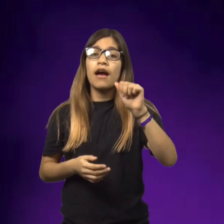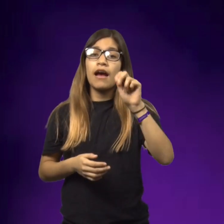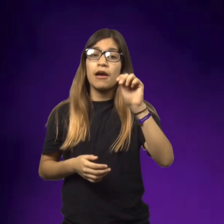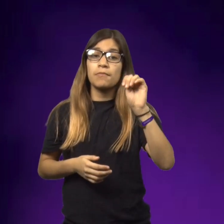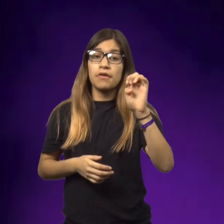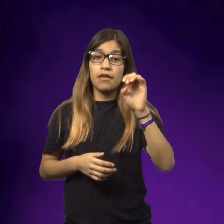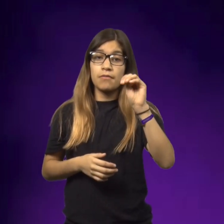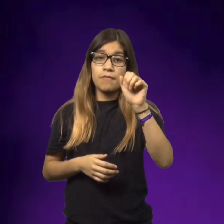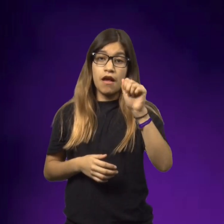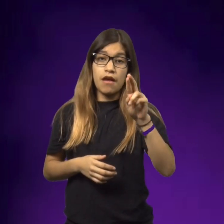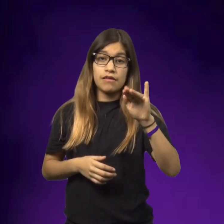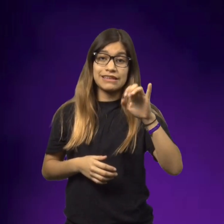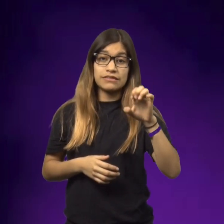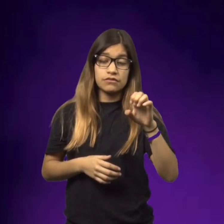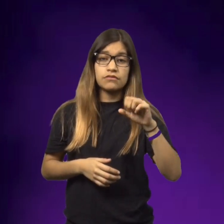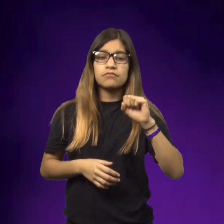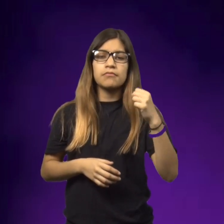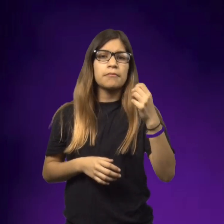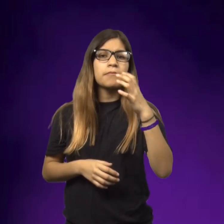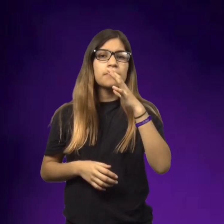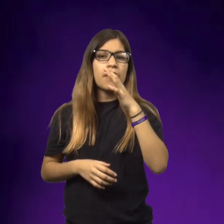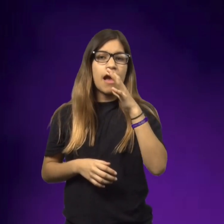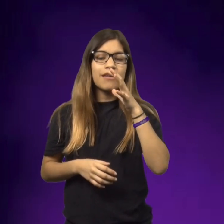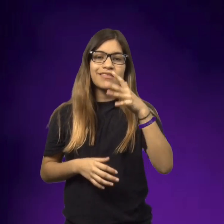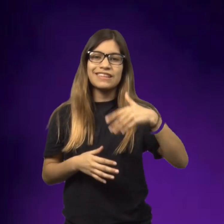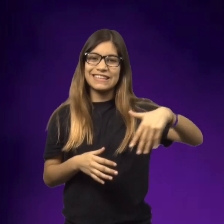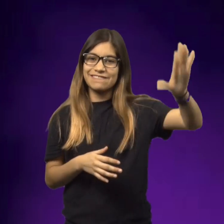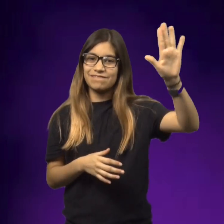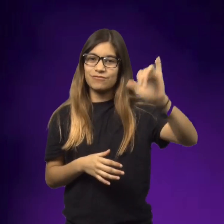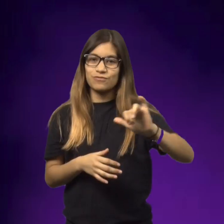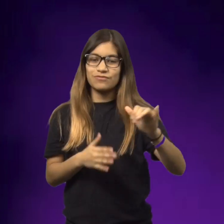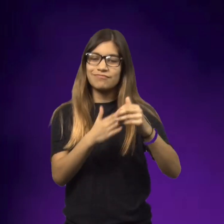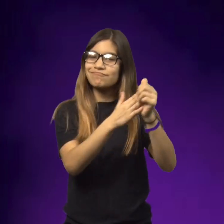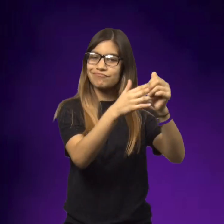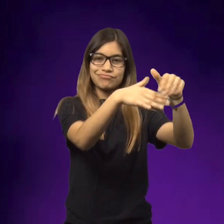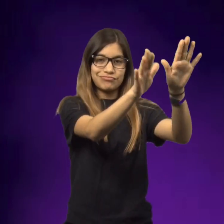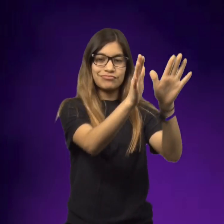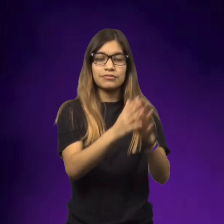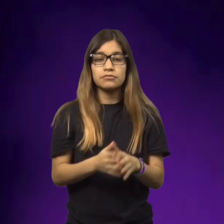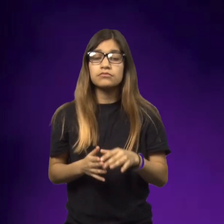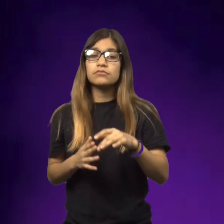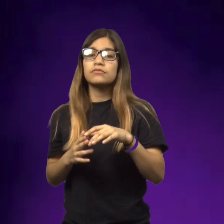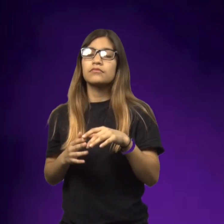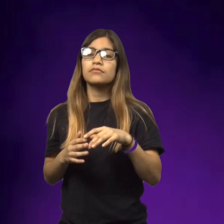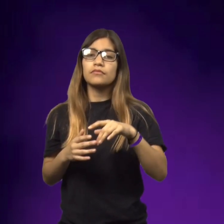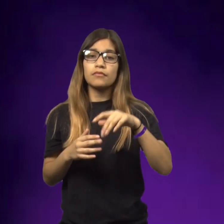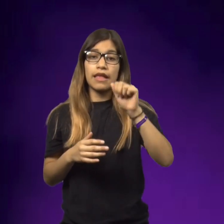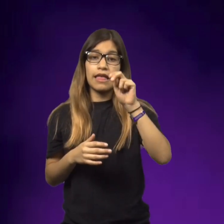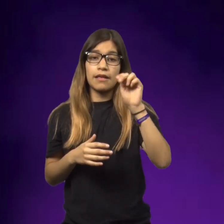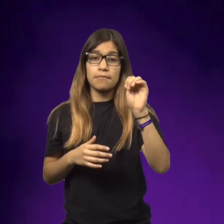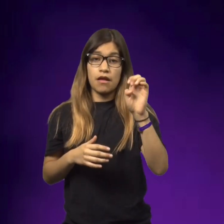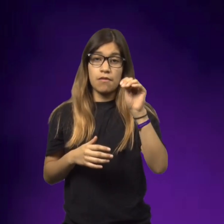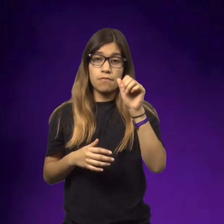So it was time for them to go. Ann Marie's mom went too to help lead the group.